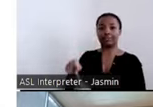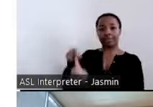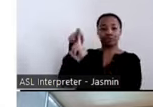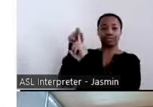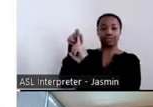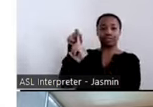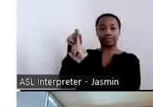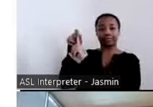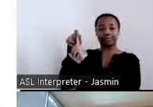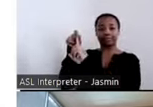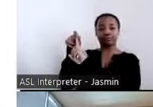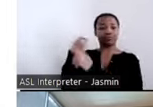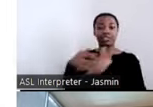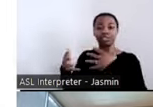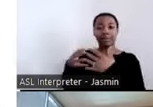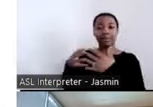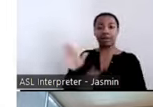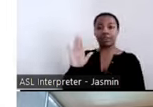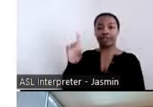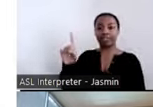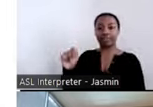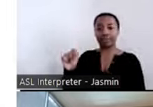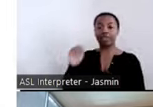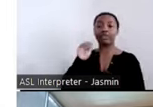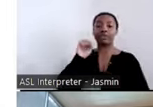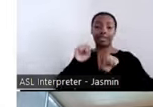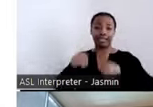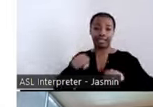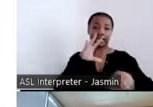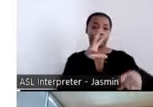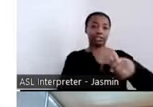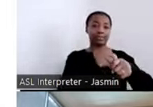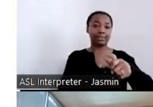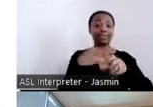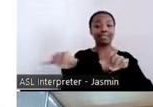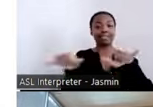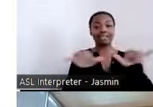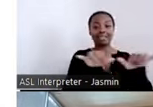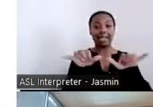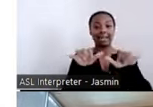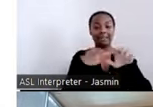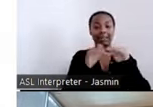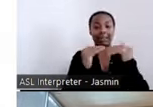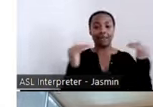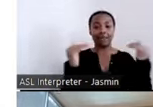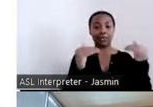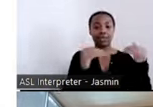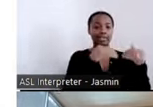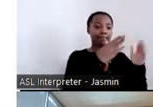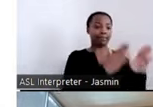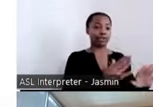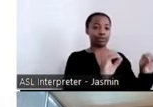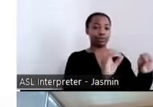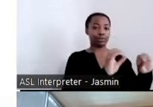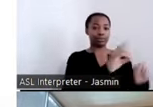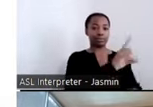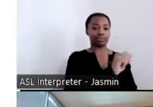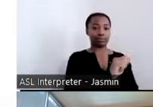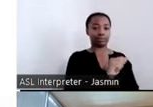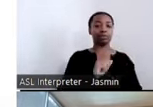same level as a nondisabled person. We each play a role in helping individuals